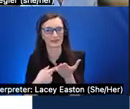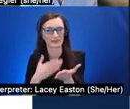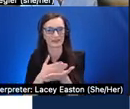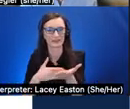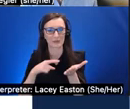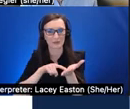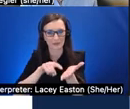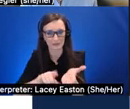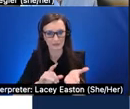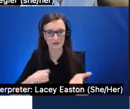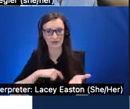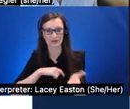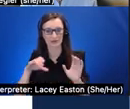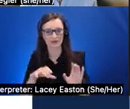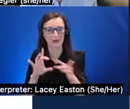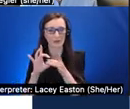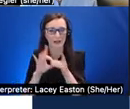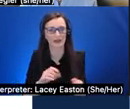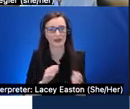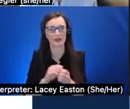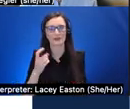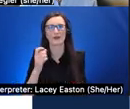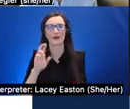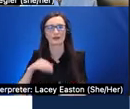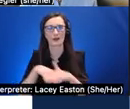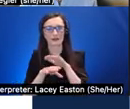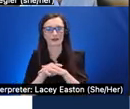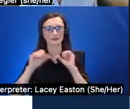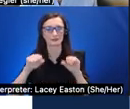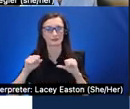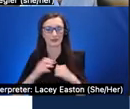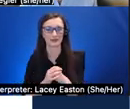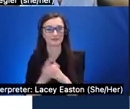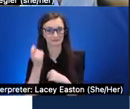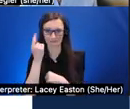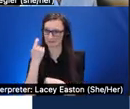this xr accessibility and although i haven't been doing a lot of work specifically